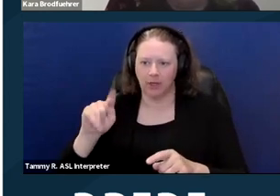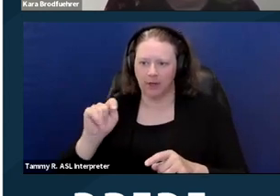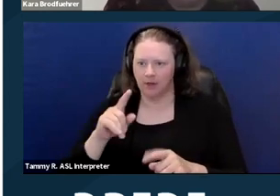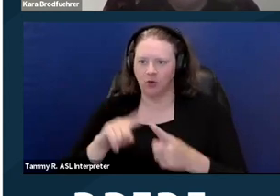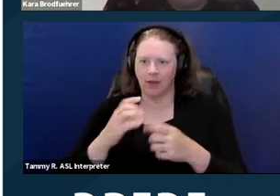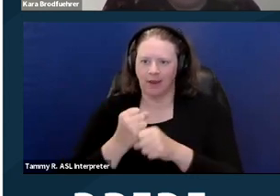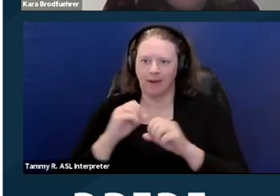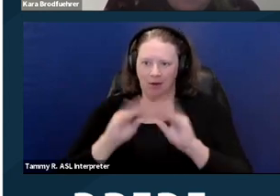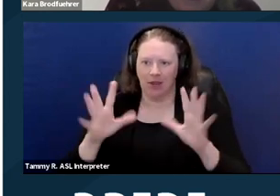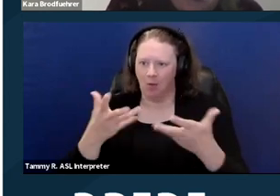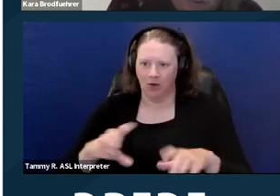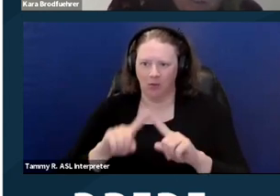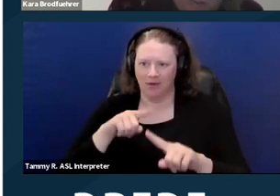that's not totally correct.